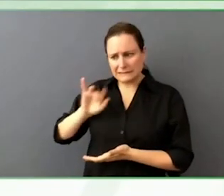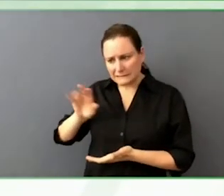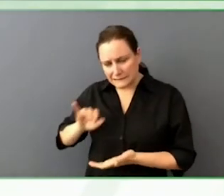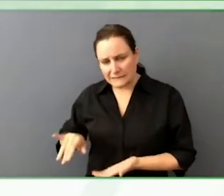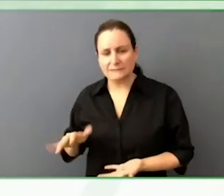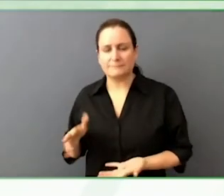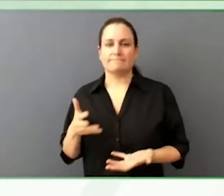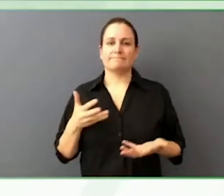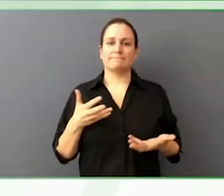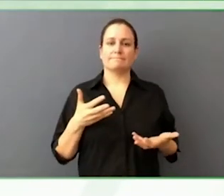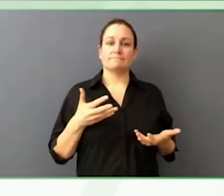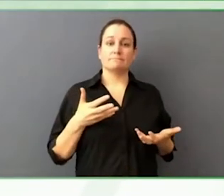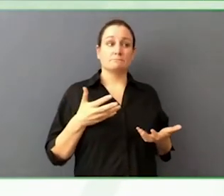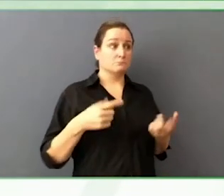We think about screen readers.